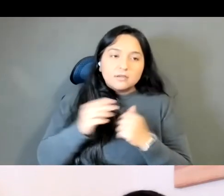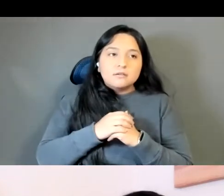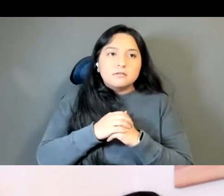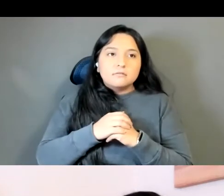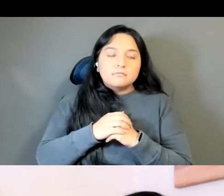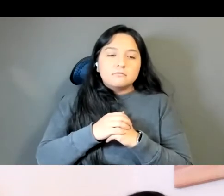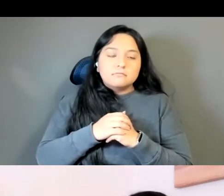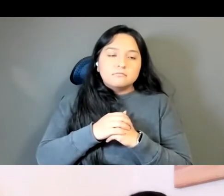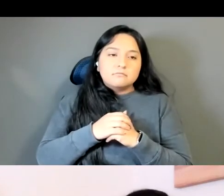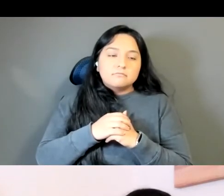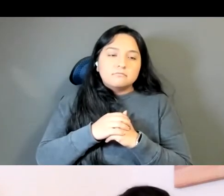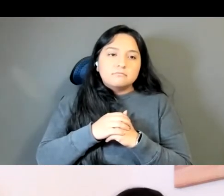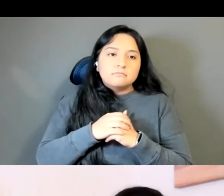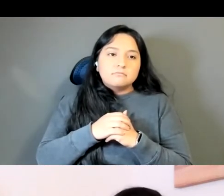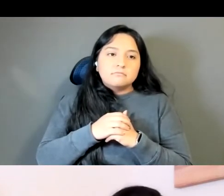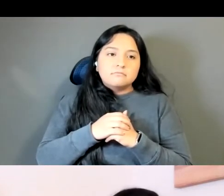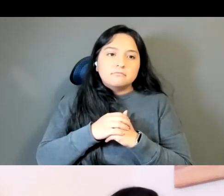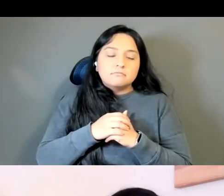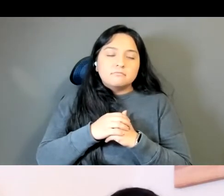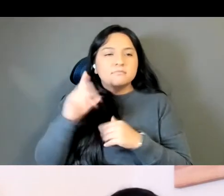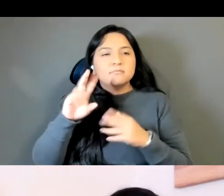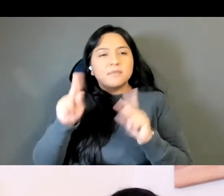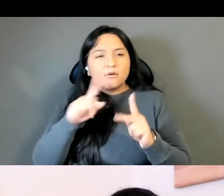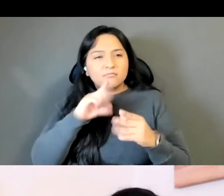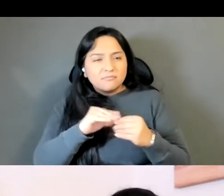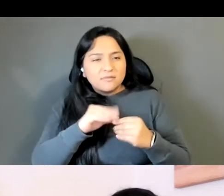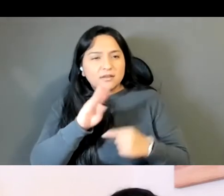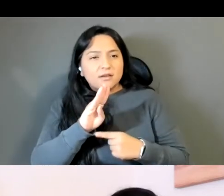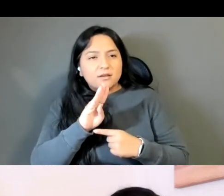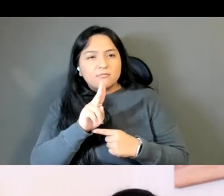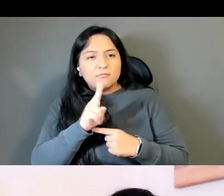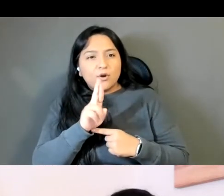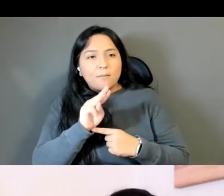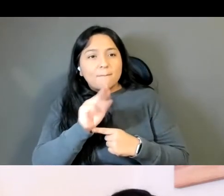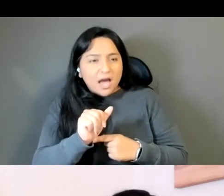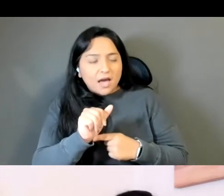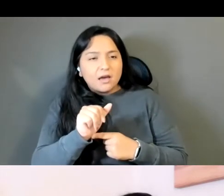person is like, is it Burma, or Myanmar and can you explain why there's two names, so